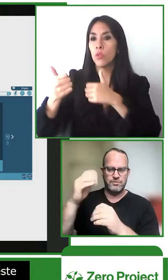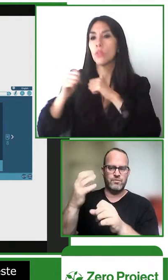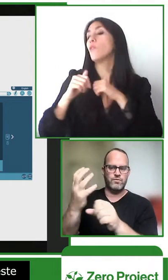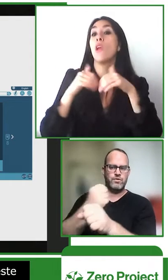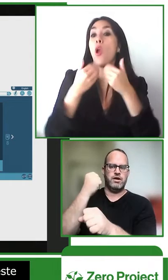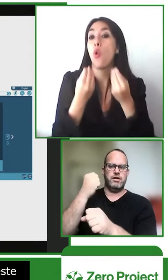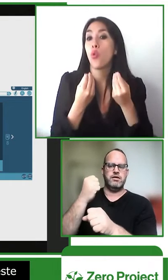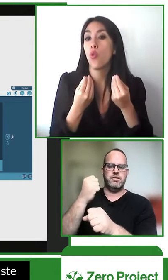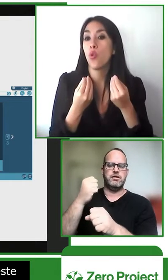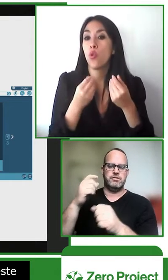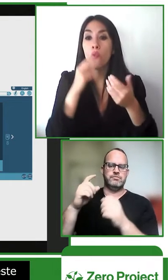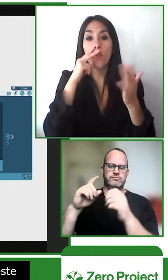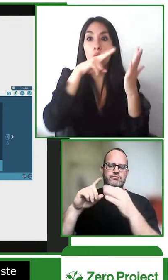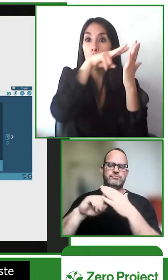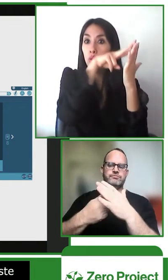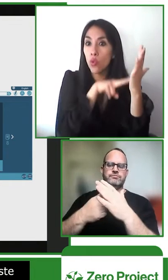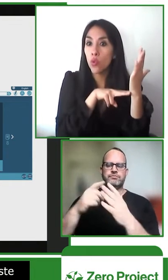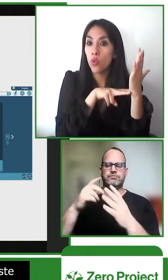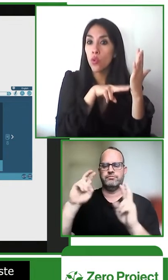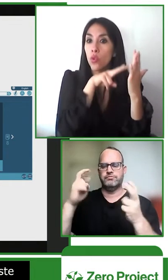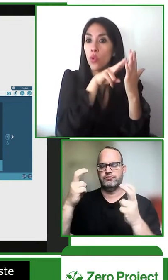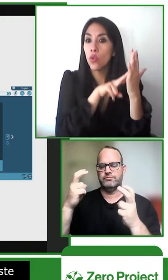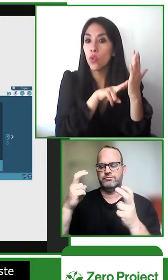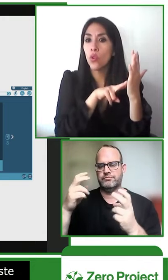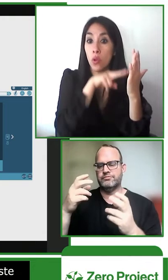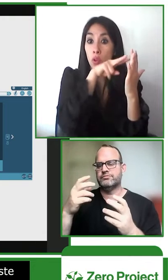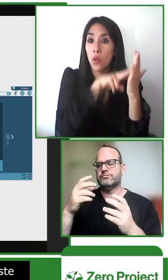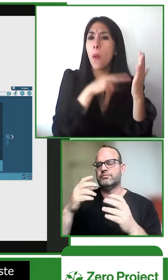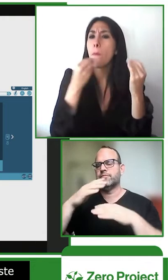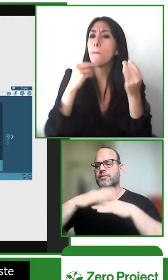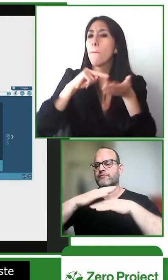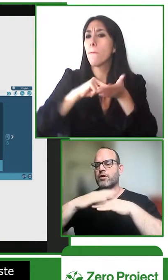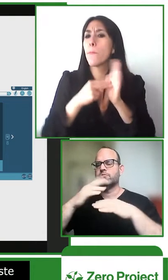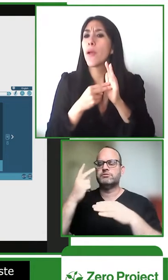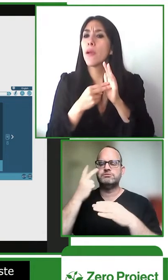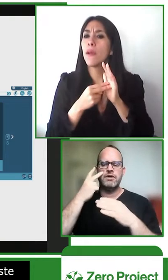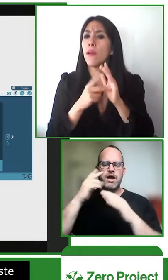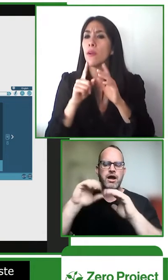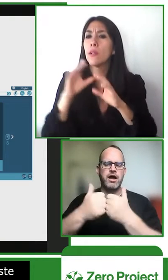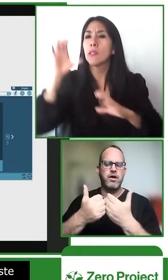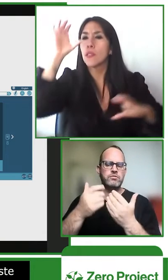a proposal for that competition and we won some funds and